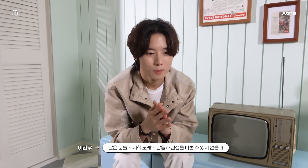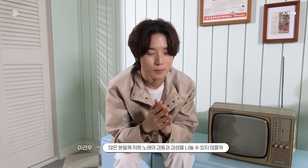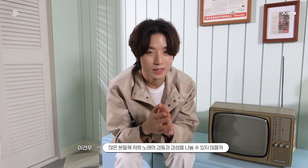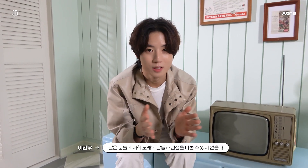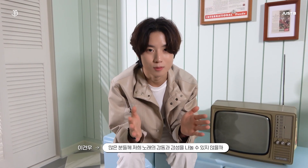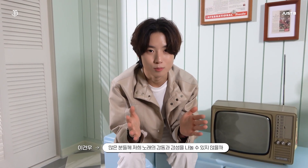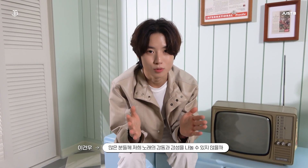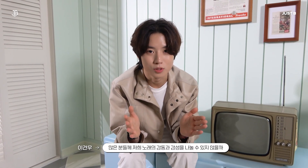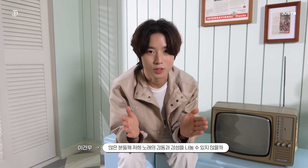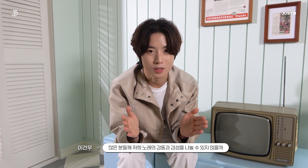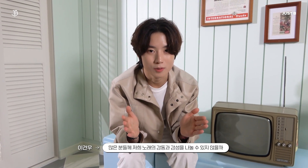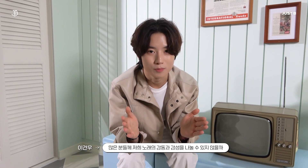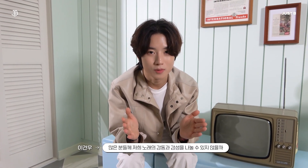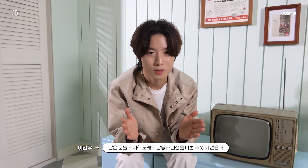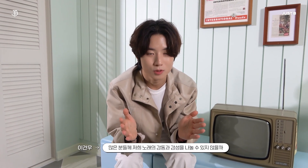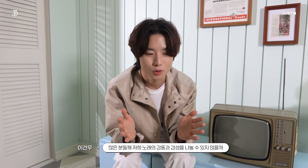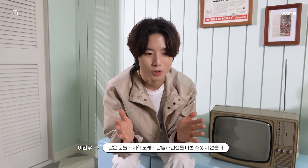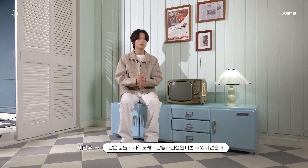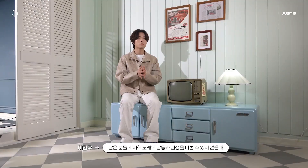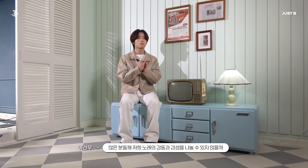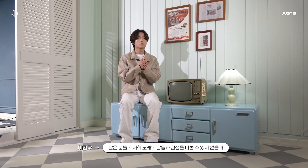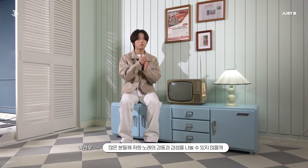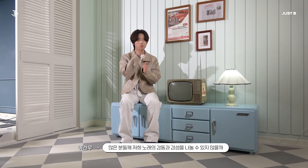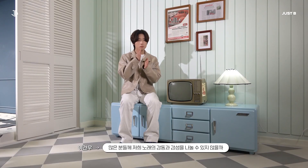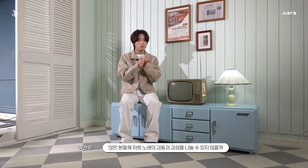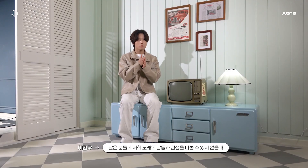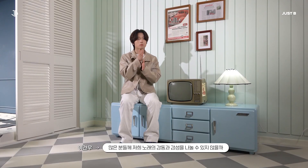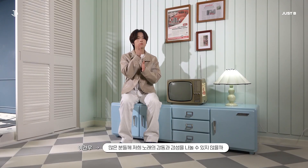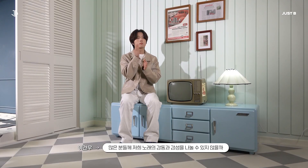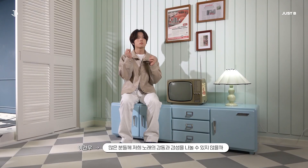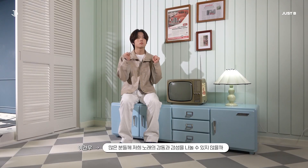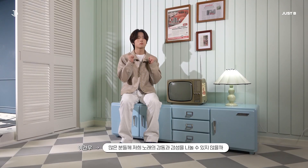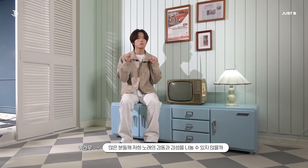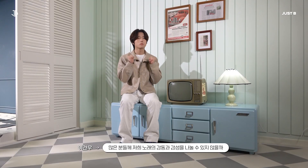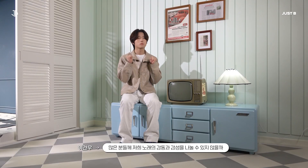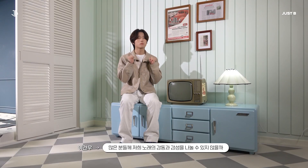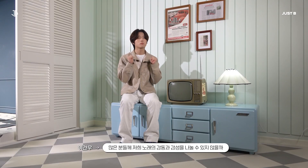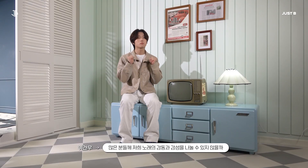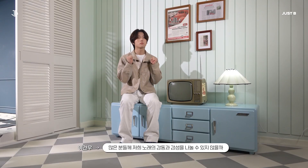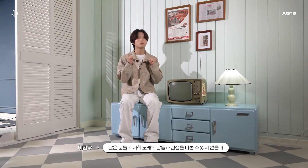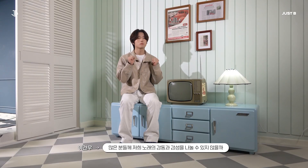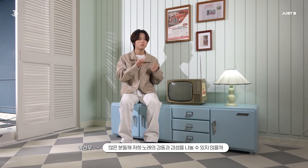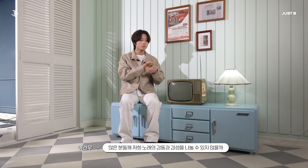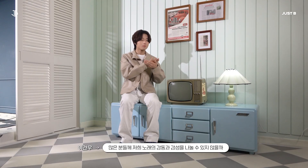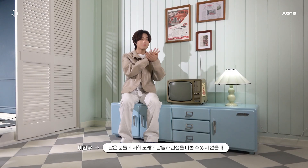so we thought it would touch many people's hearts